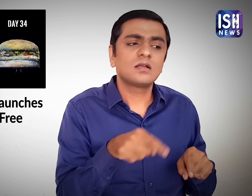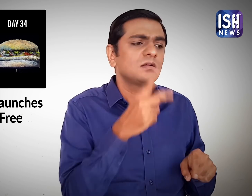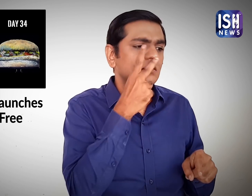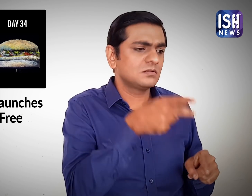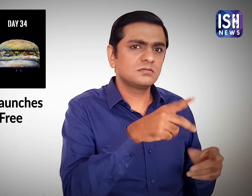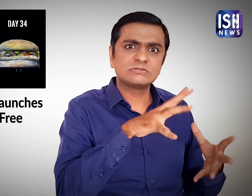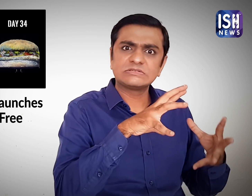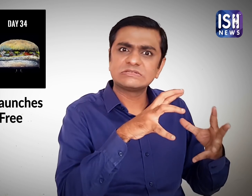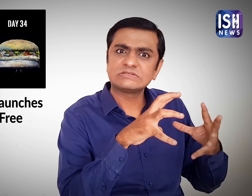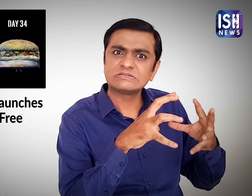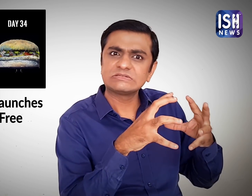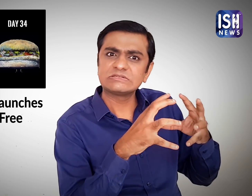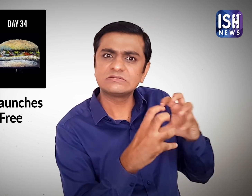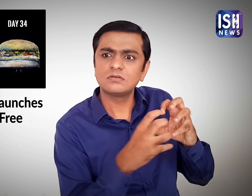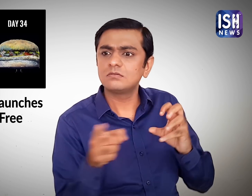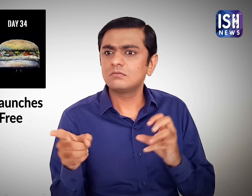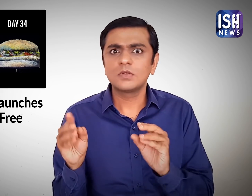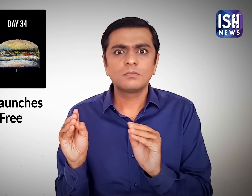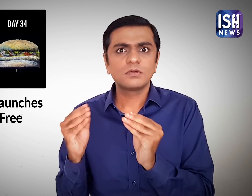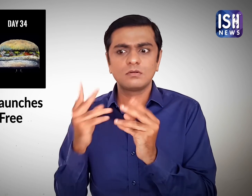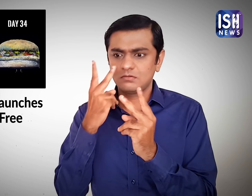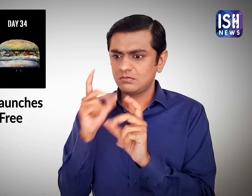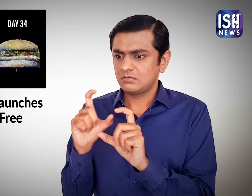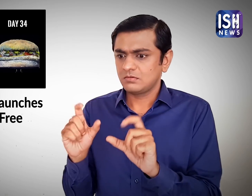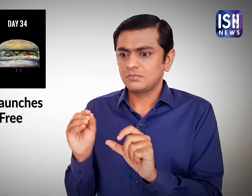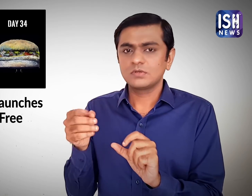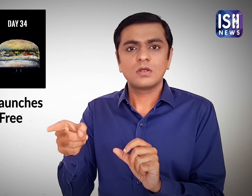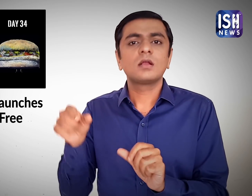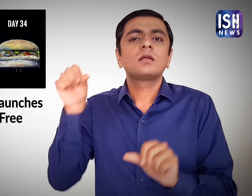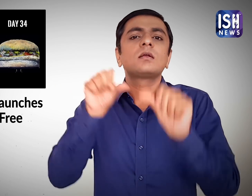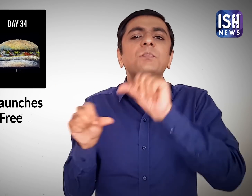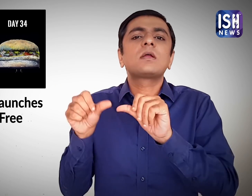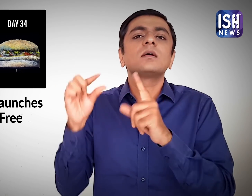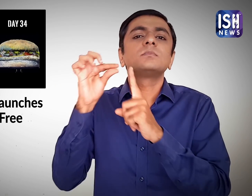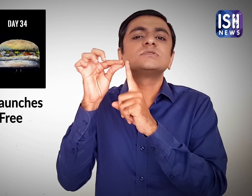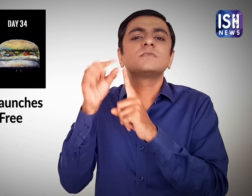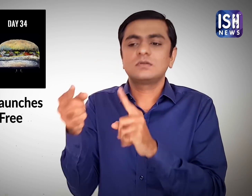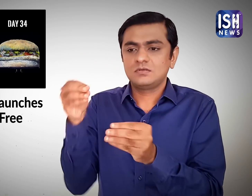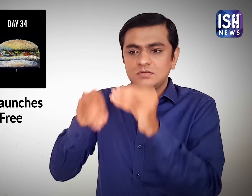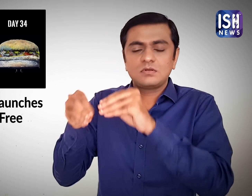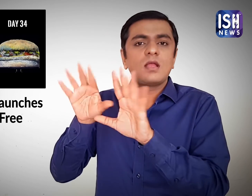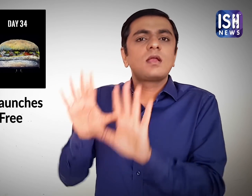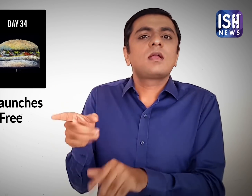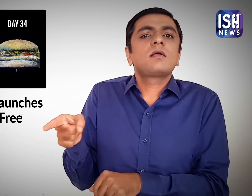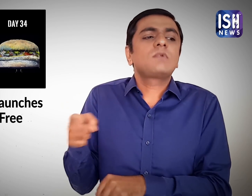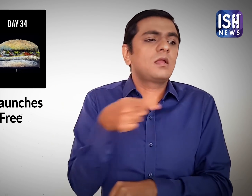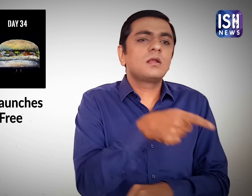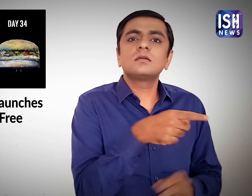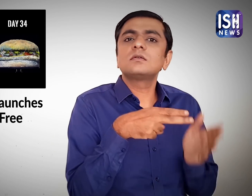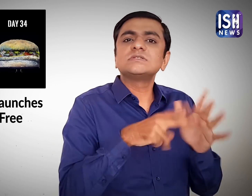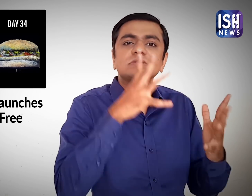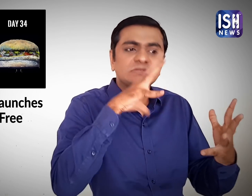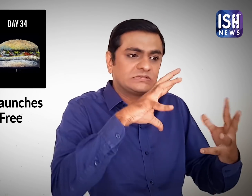The natural burger had decayed whereas the one with preservatives looked better.